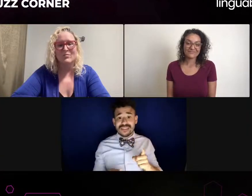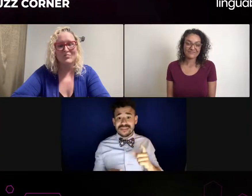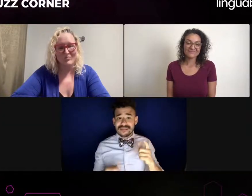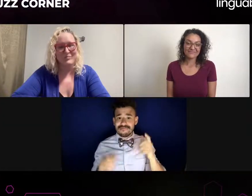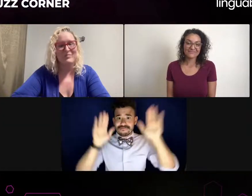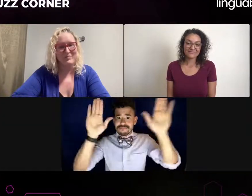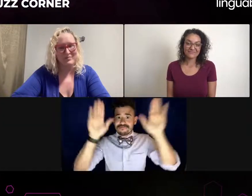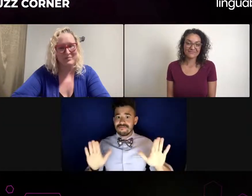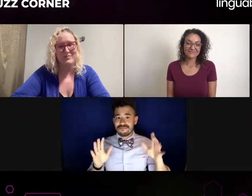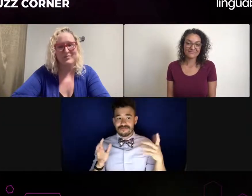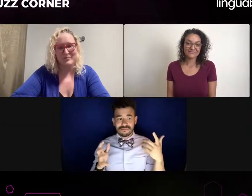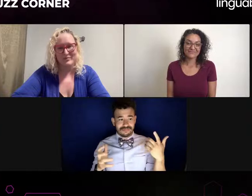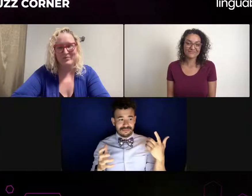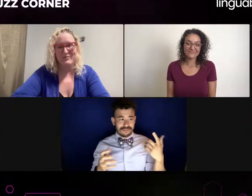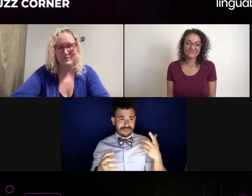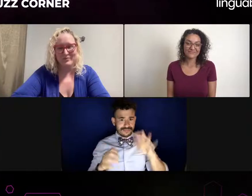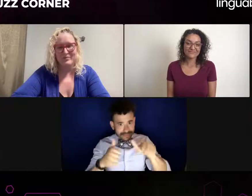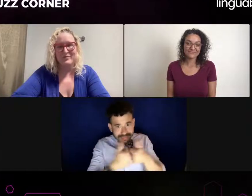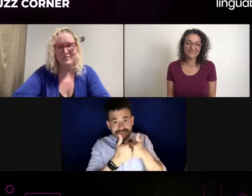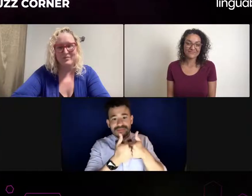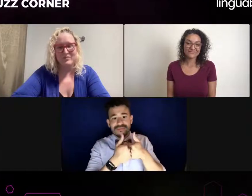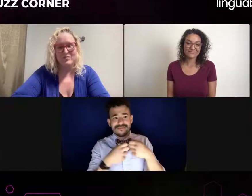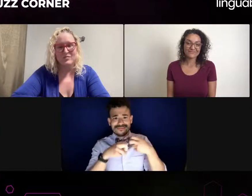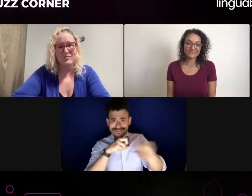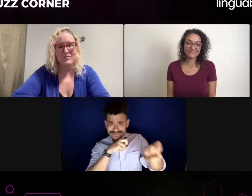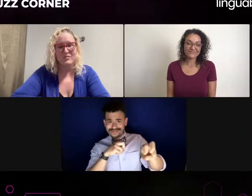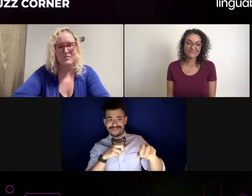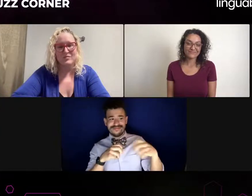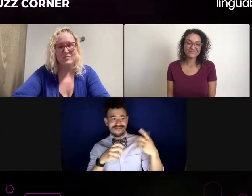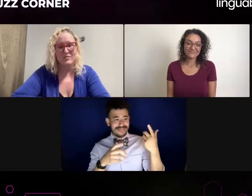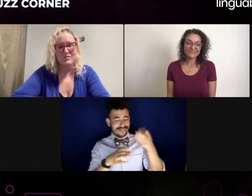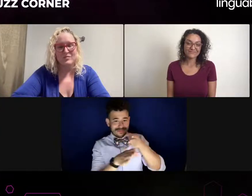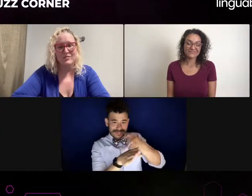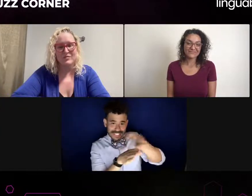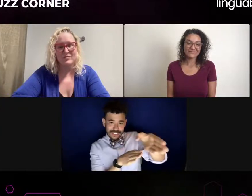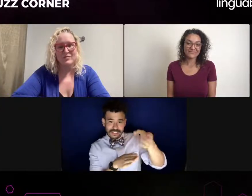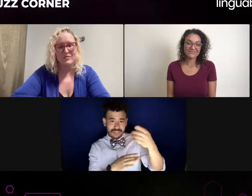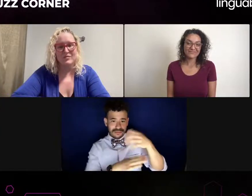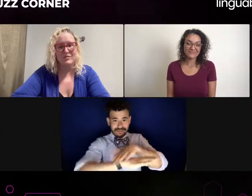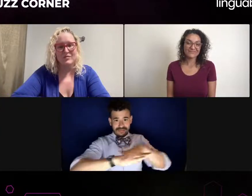And then when I'd be playing with other kids, we would embody those characters and play out those scenes.